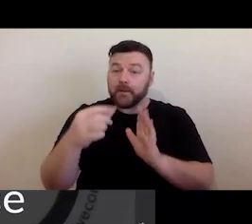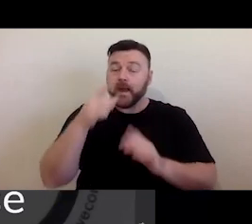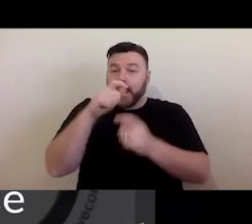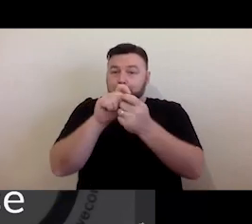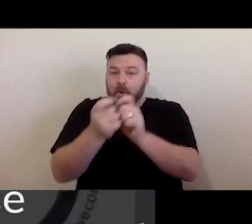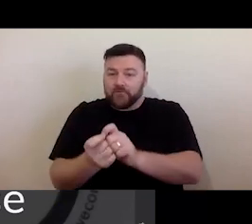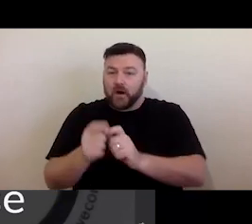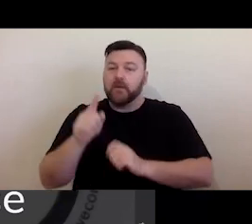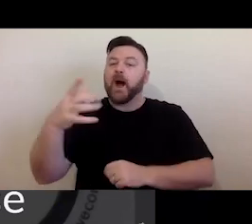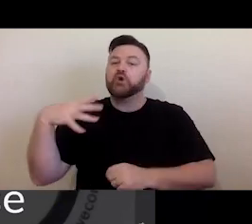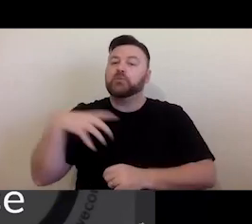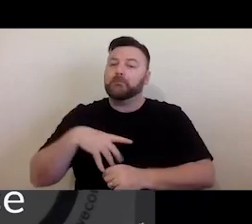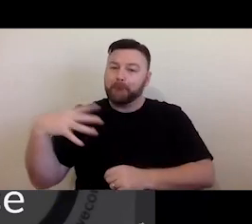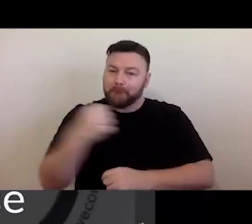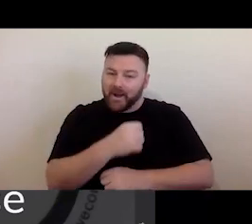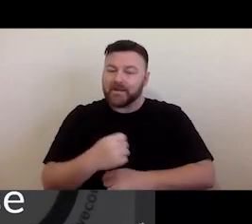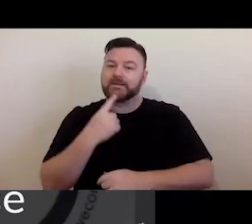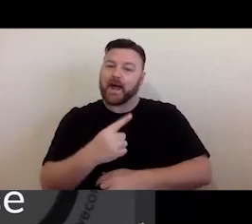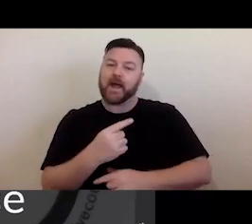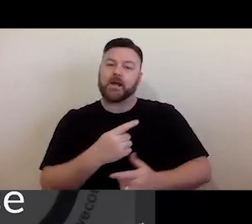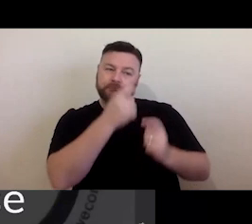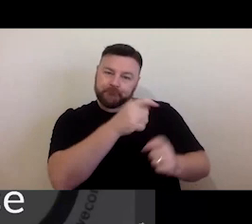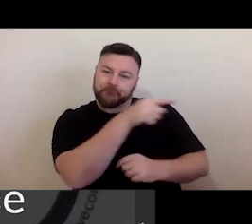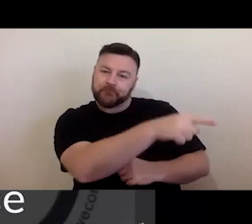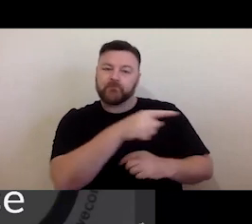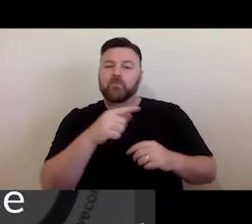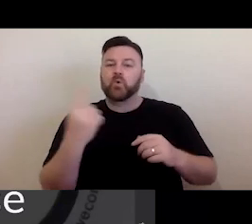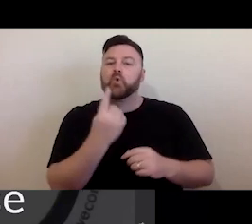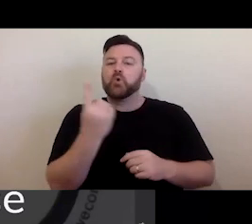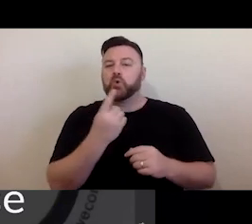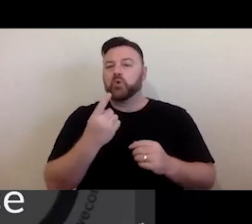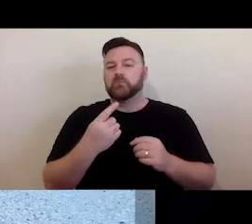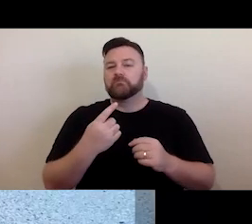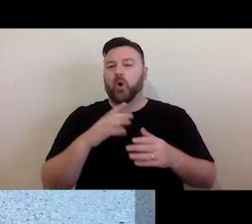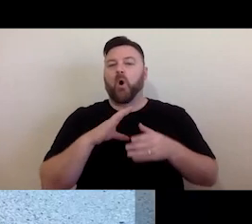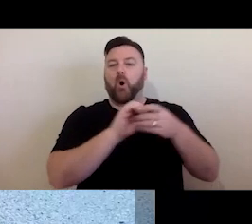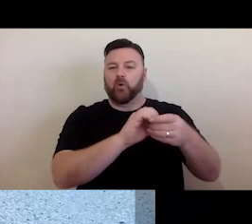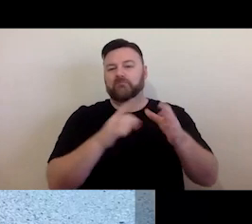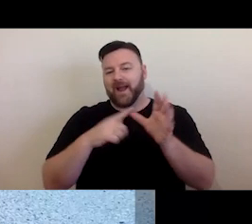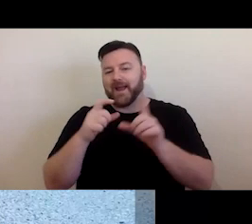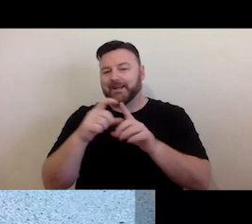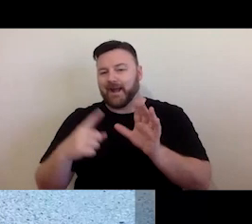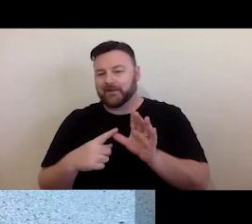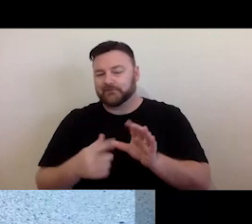the Australian Digital Alliance as the copyright owner. Alright. Let's get started!